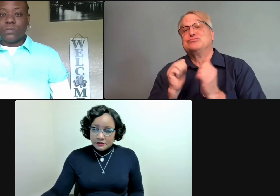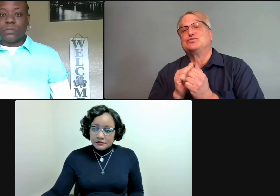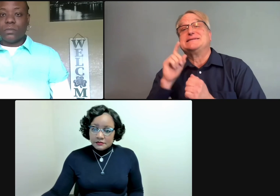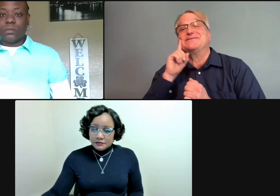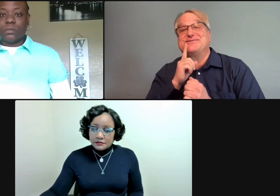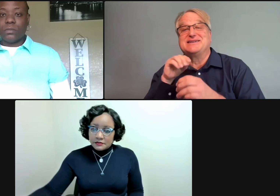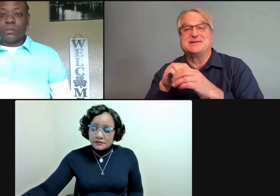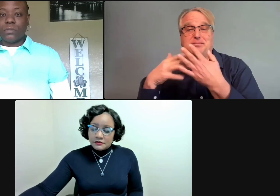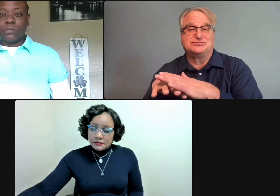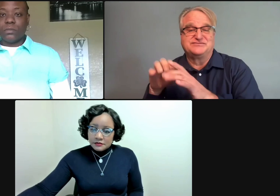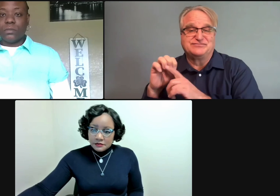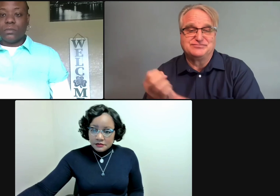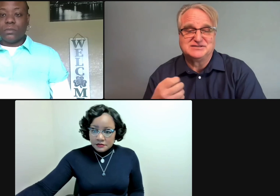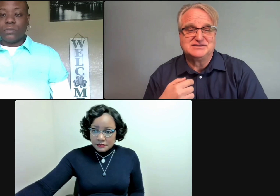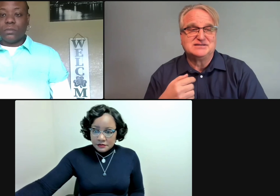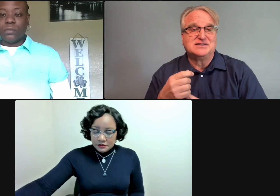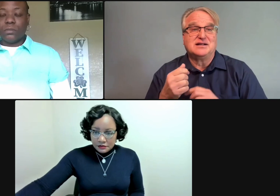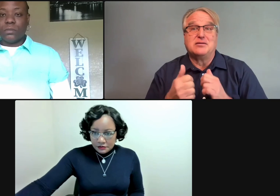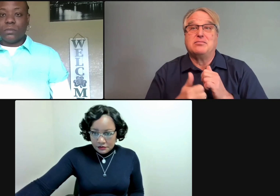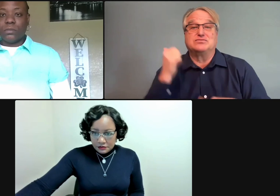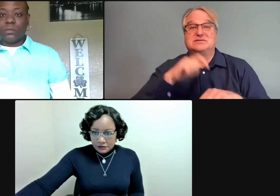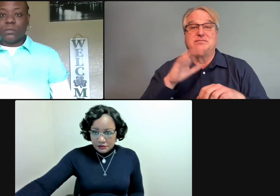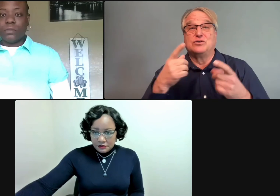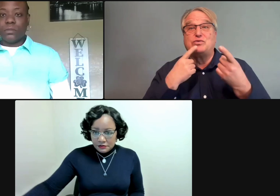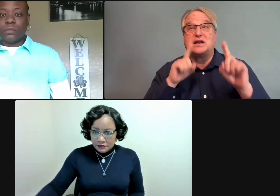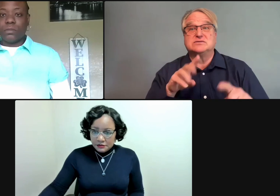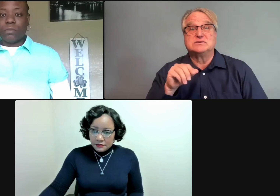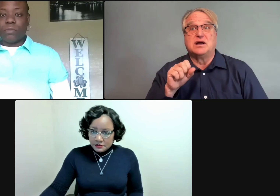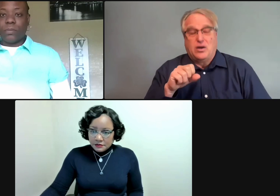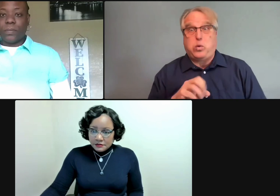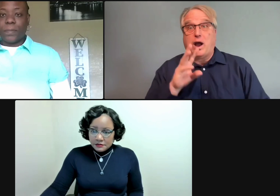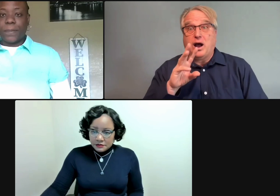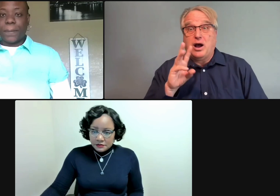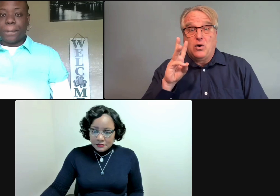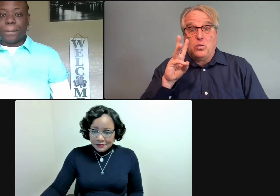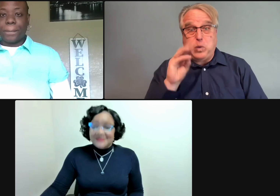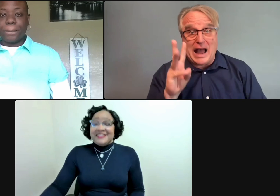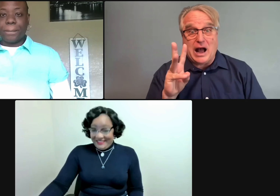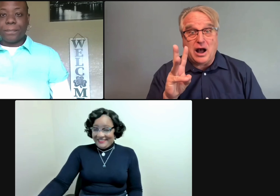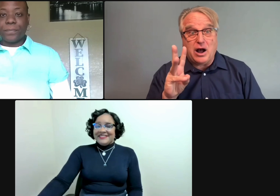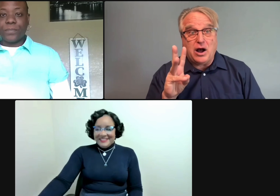environment, often it is an aha moment for them.